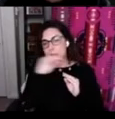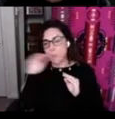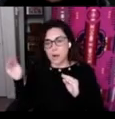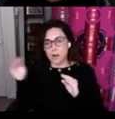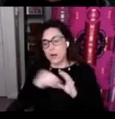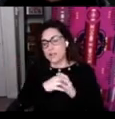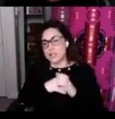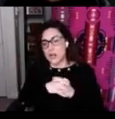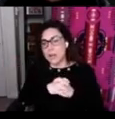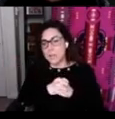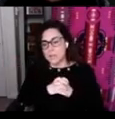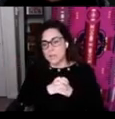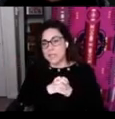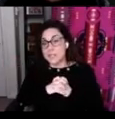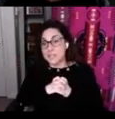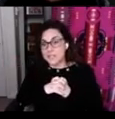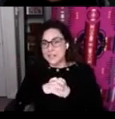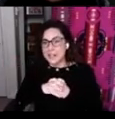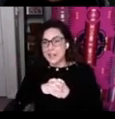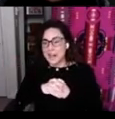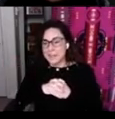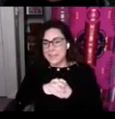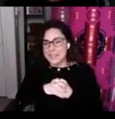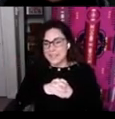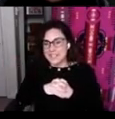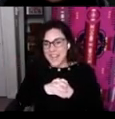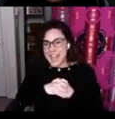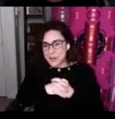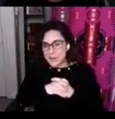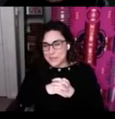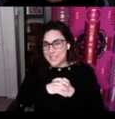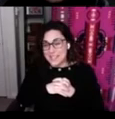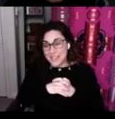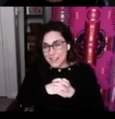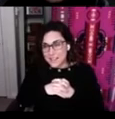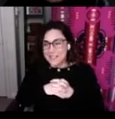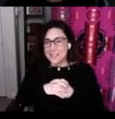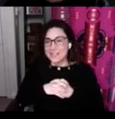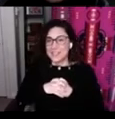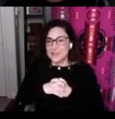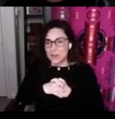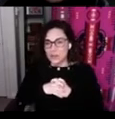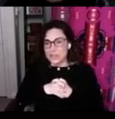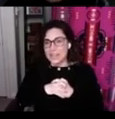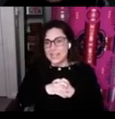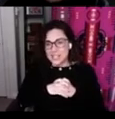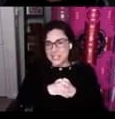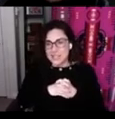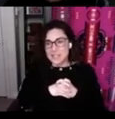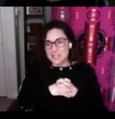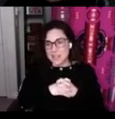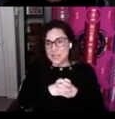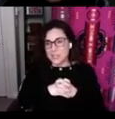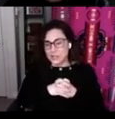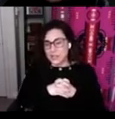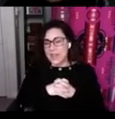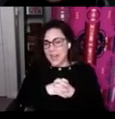bar across the top or the ceiling is the acronym is NILLA the NEȾOLṈEW̱ Indigenous Language Learning Atlas